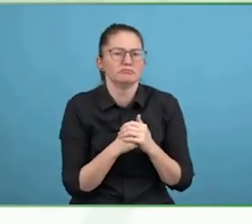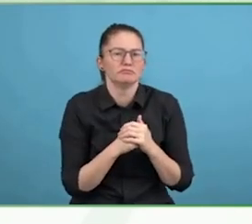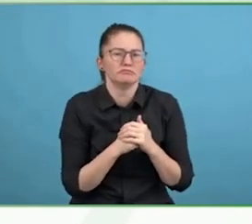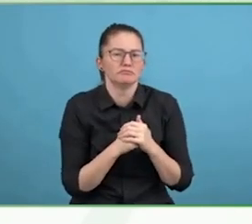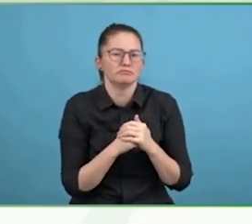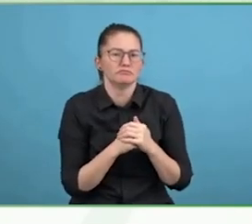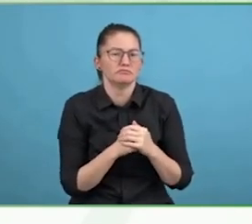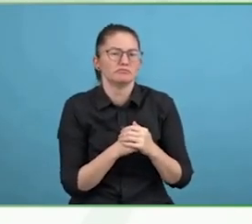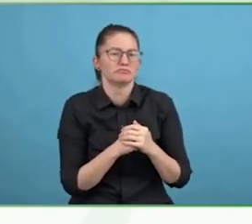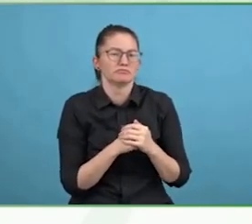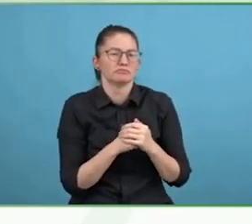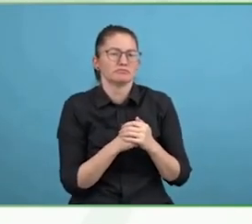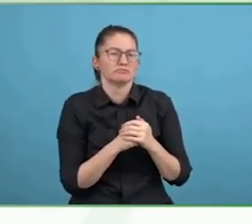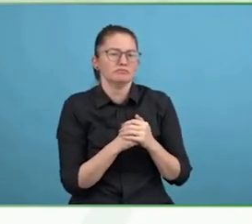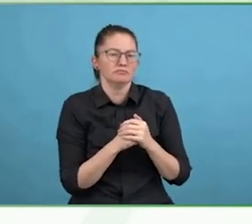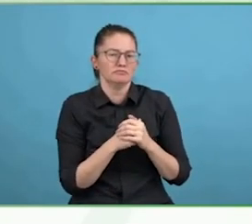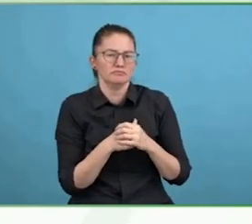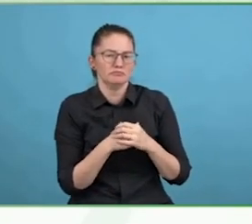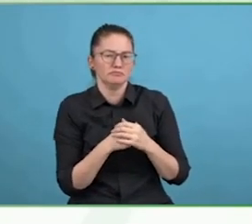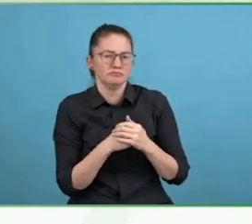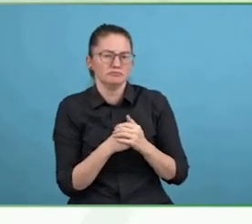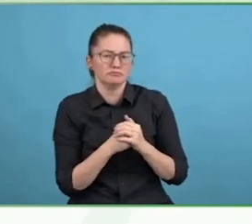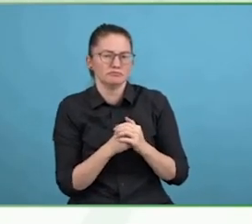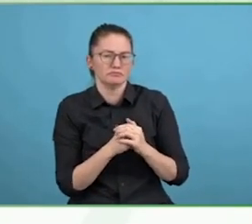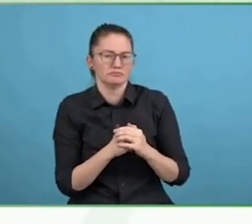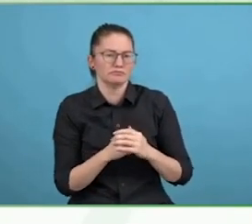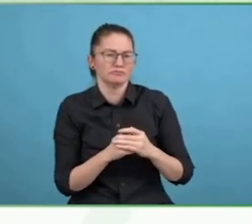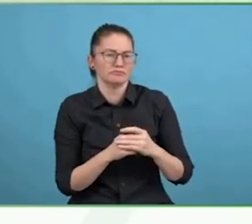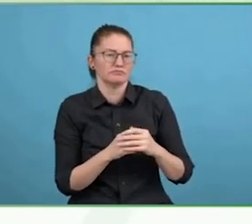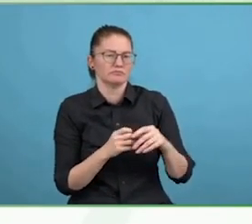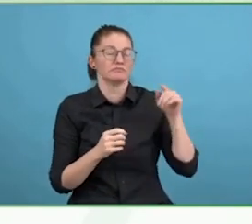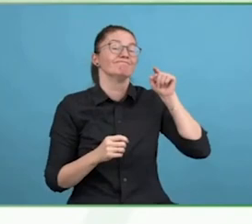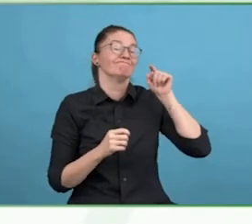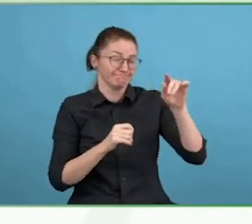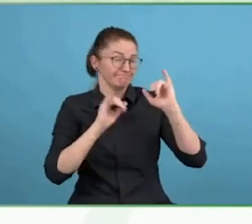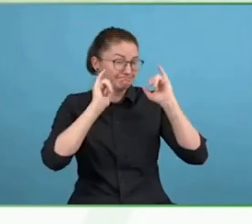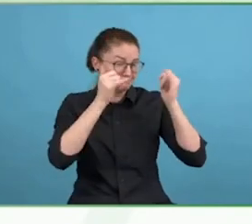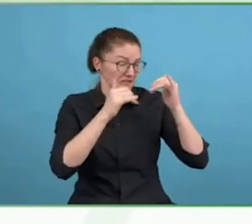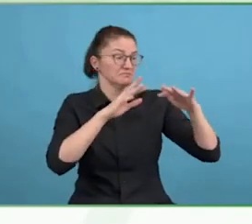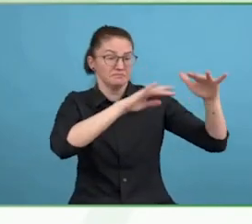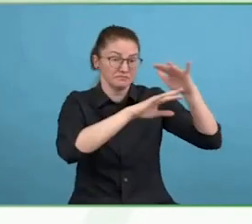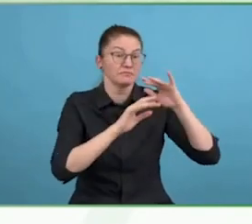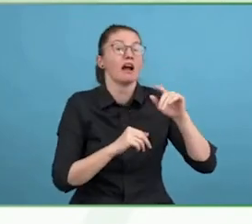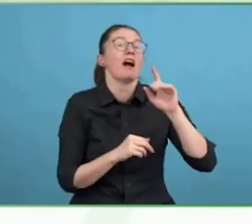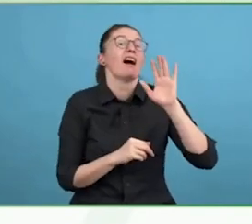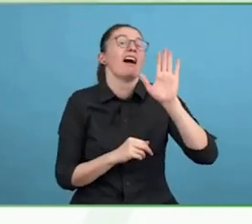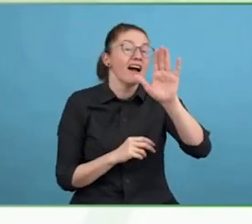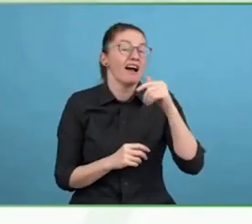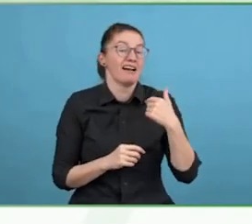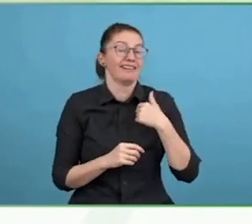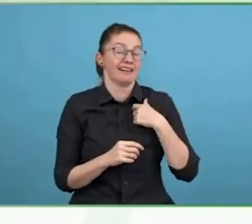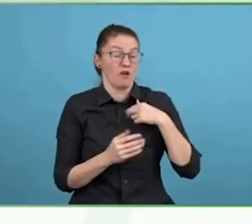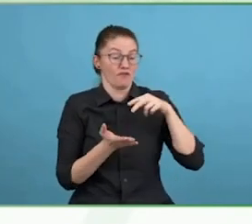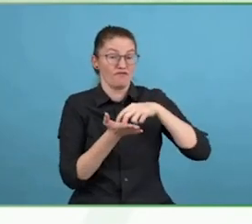I believe I have been given the gift of resilience. It is one of the things I relate to with the stories and the people that I document